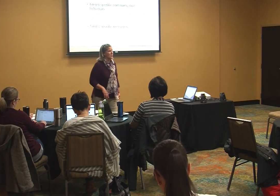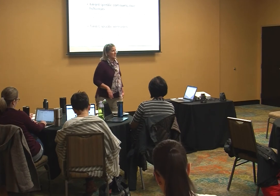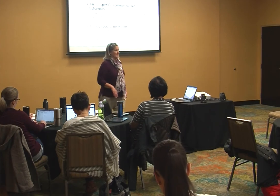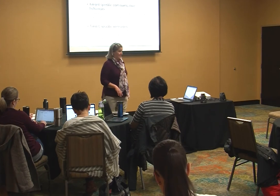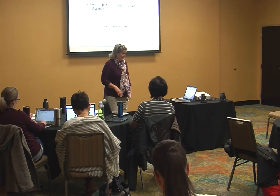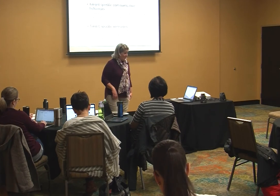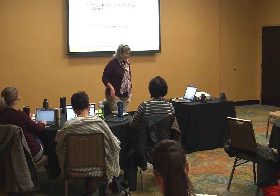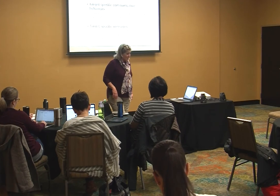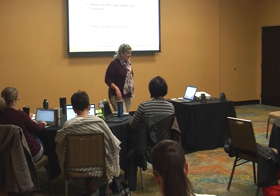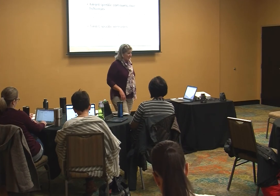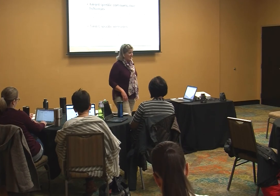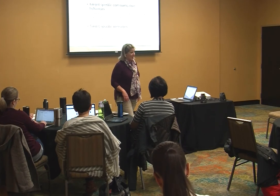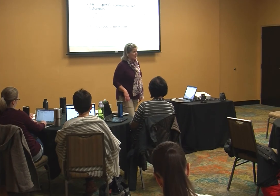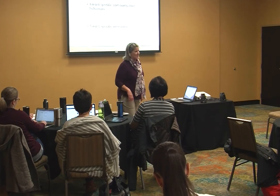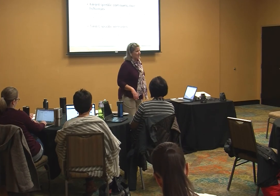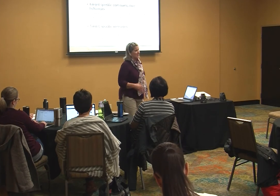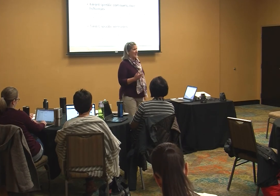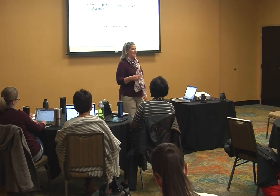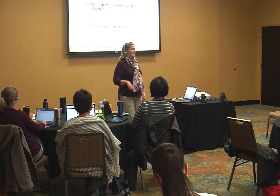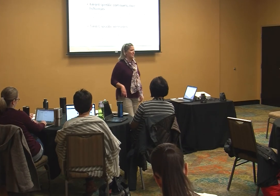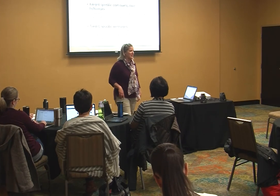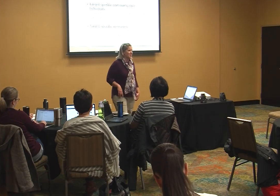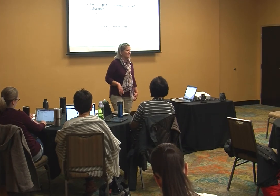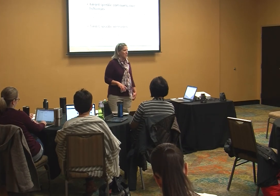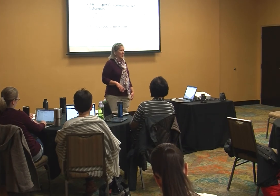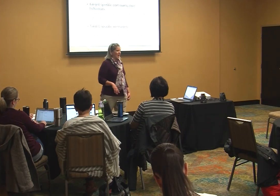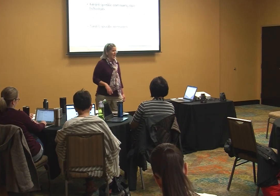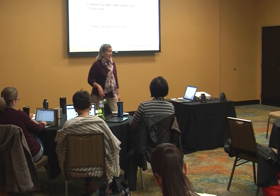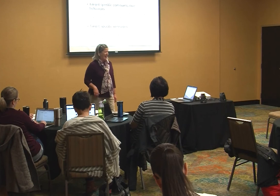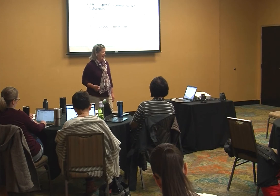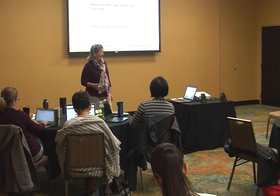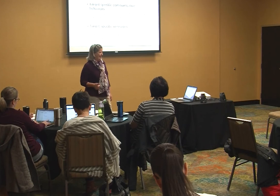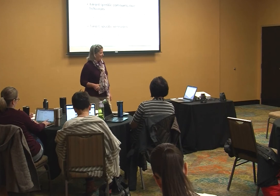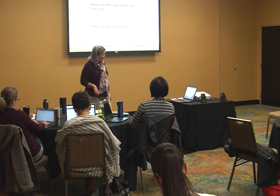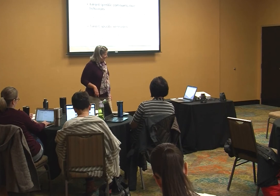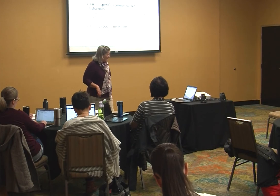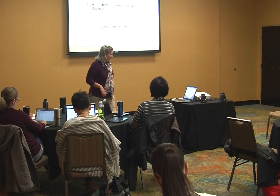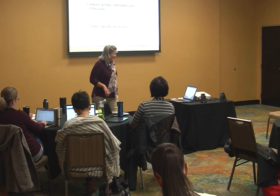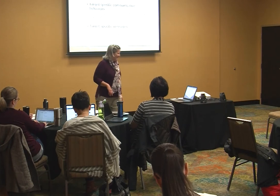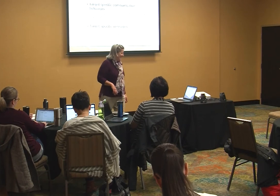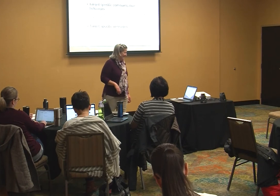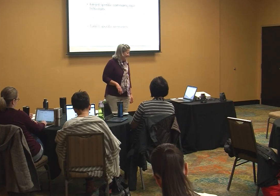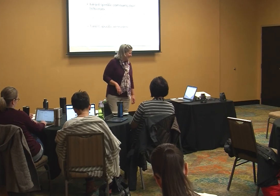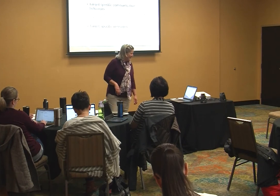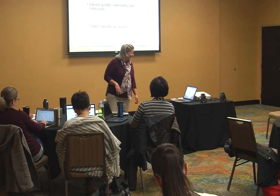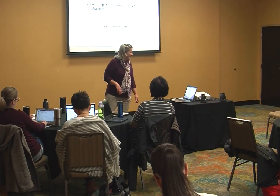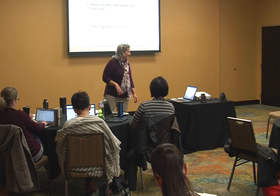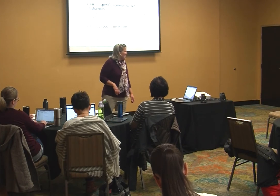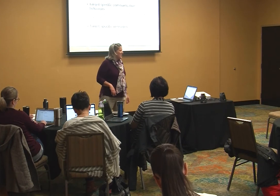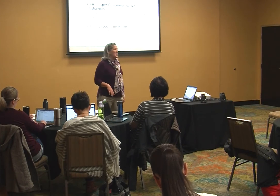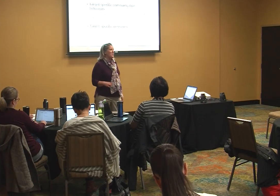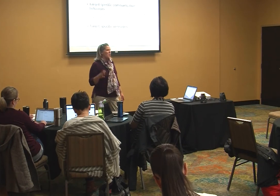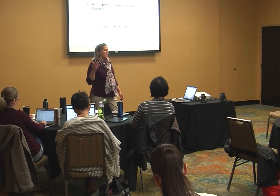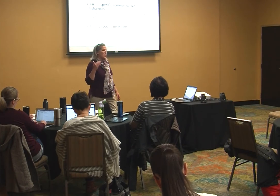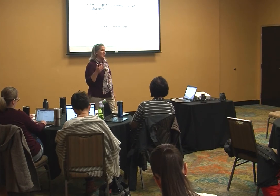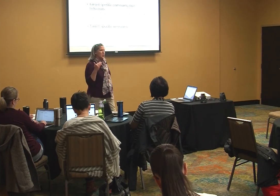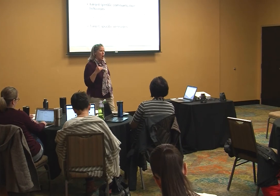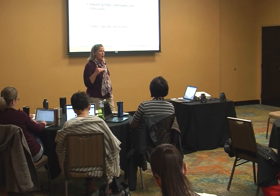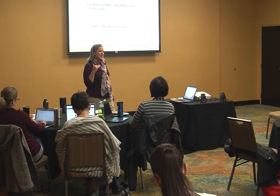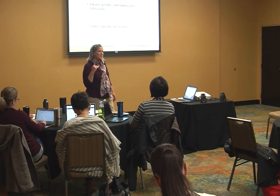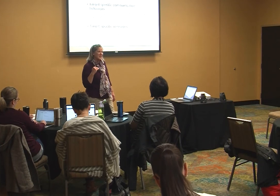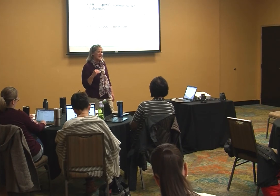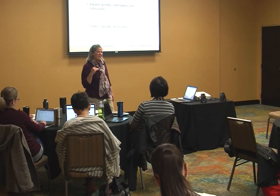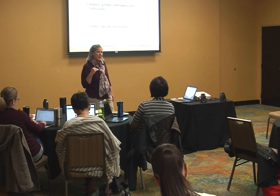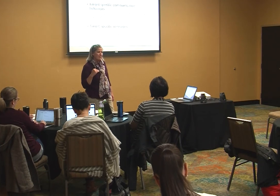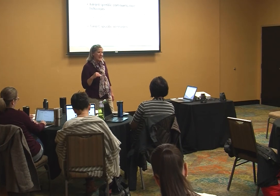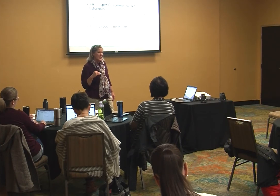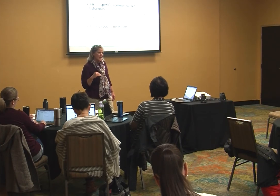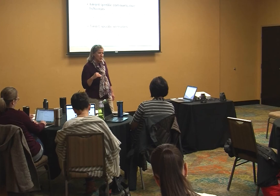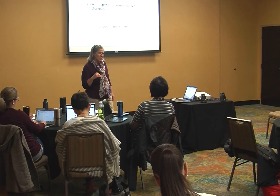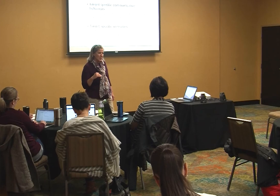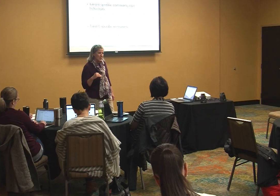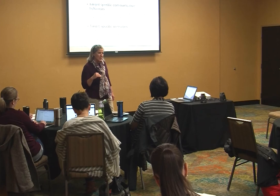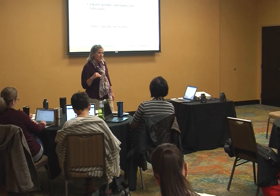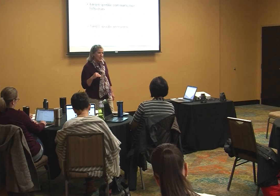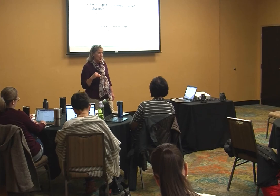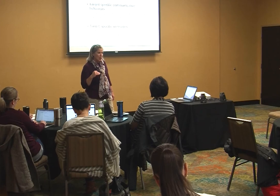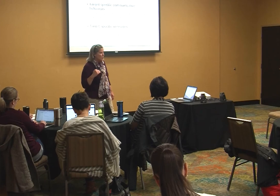resources available so see I'm pitching for you them we want to target specific messages you want